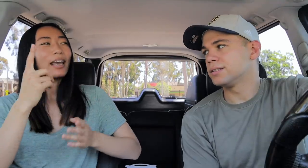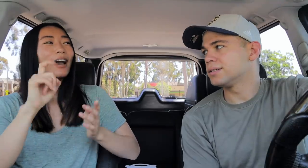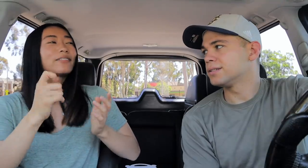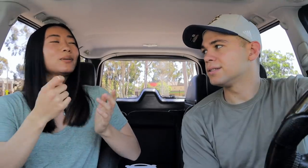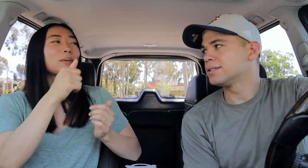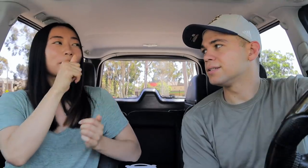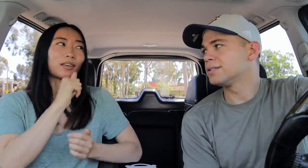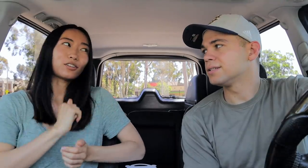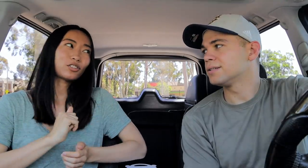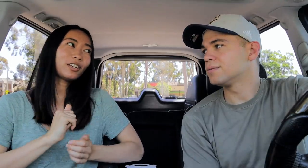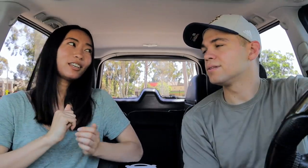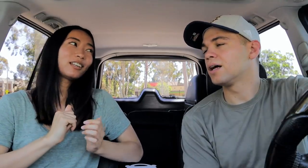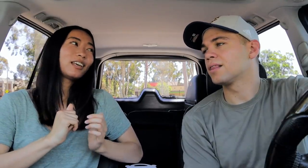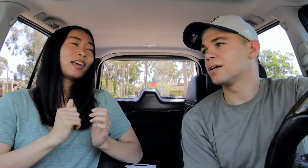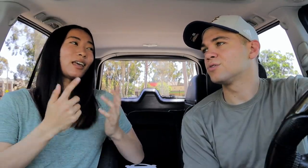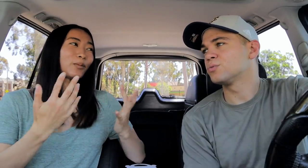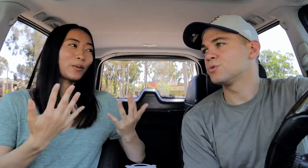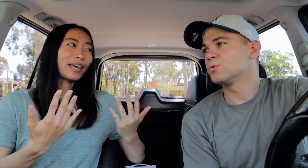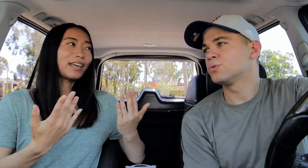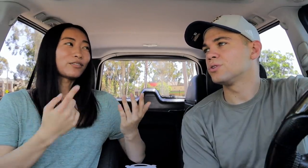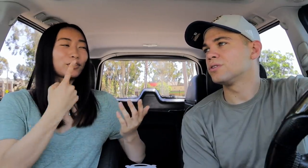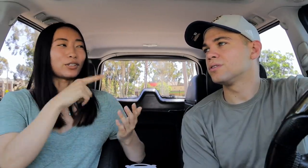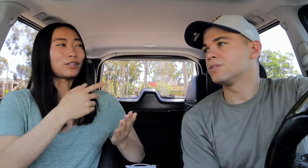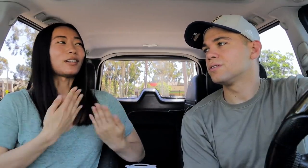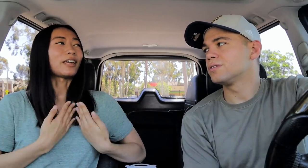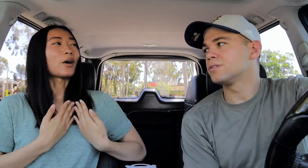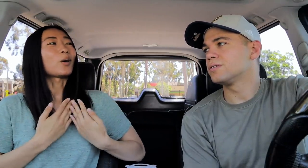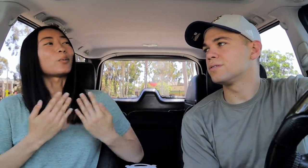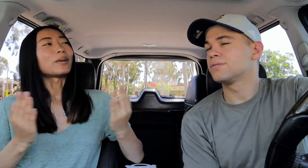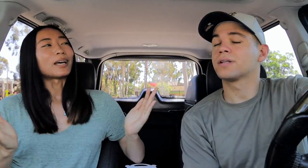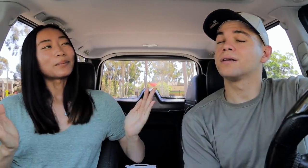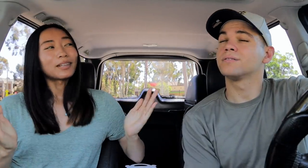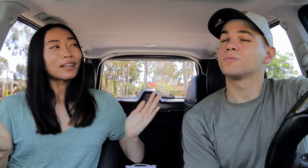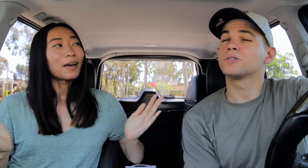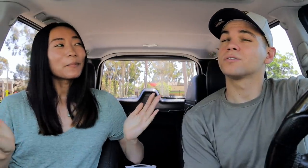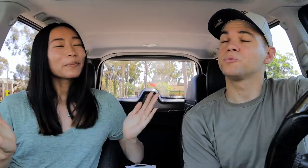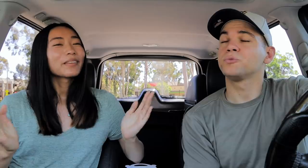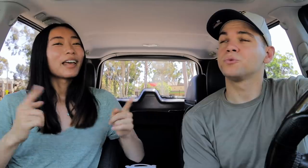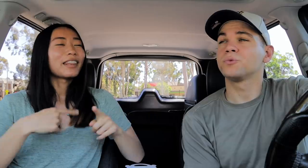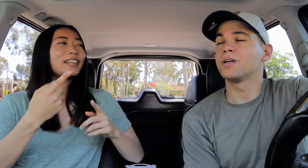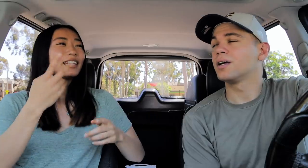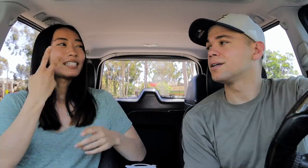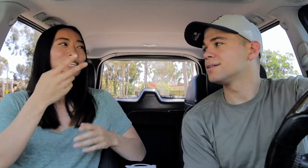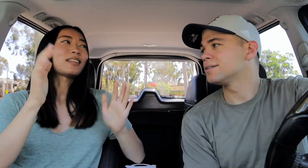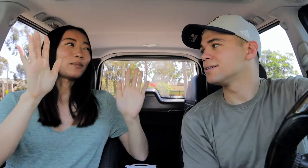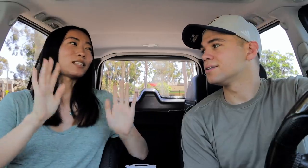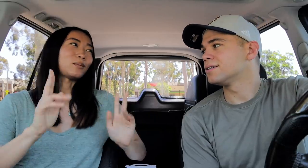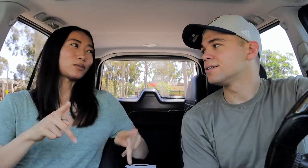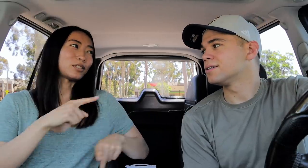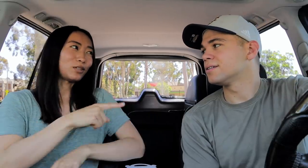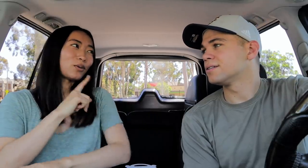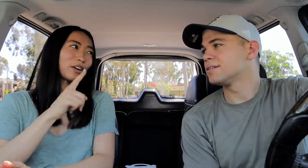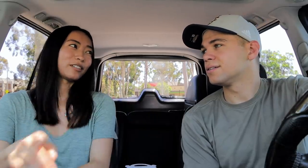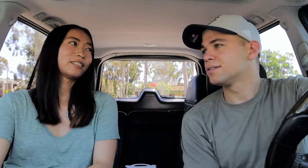They have to be patient and wait for you to like open up to them and then they see the amazing person you are.